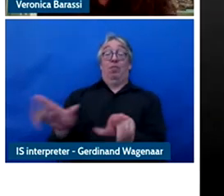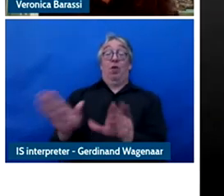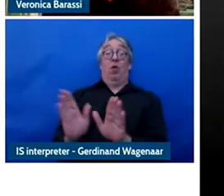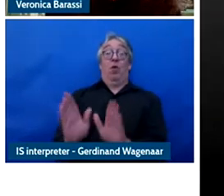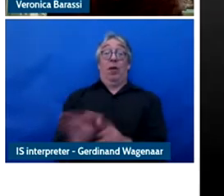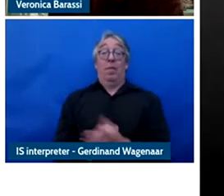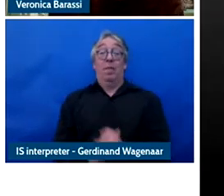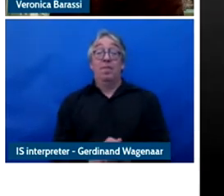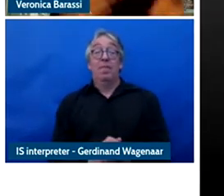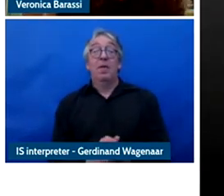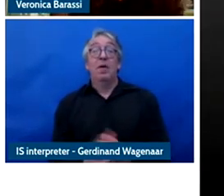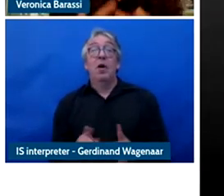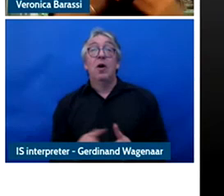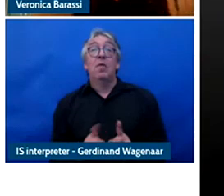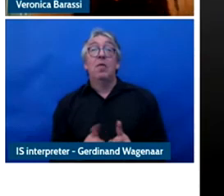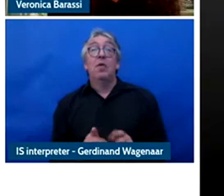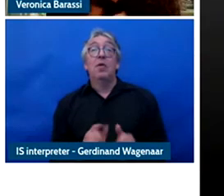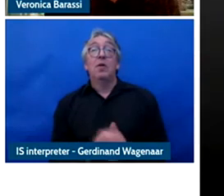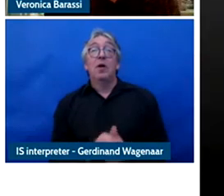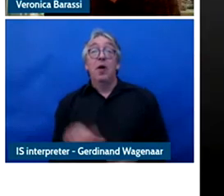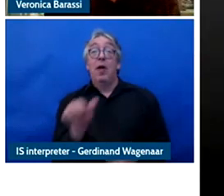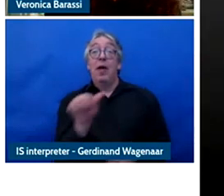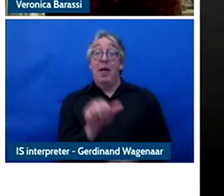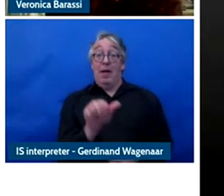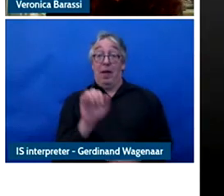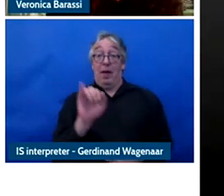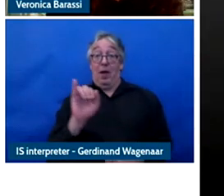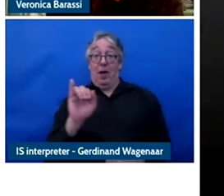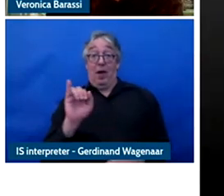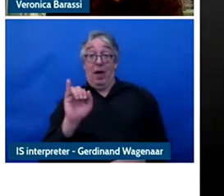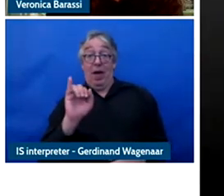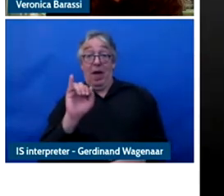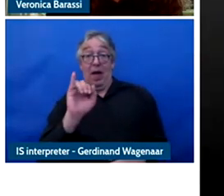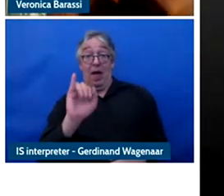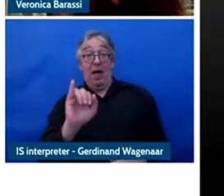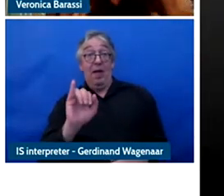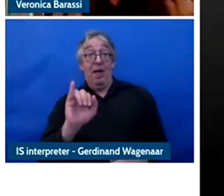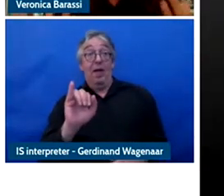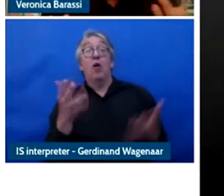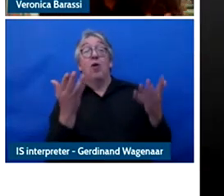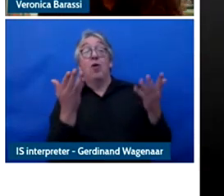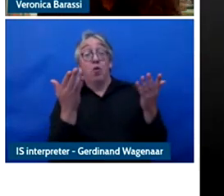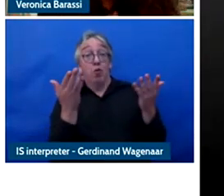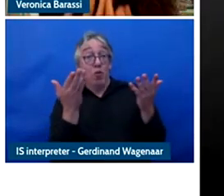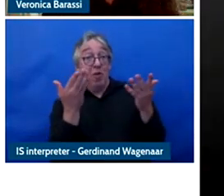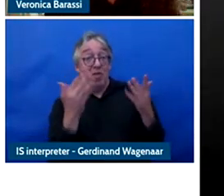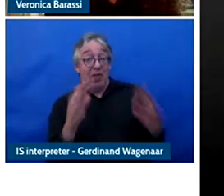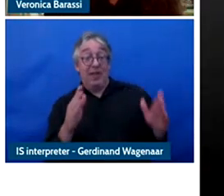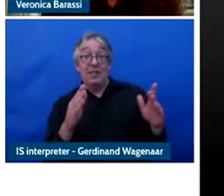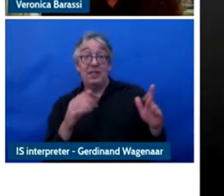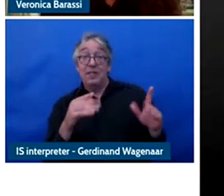is being collected in the face of people from all over the world from social media